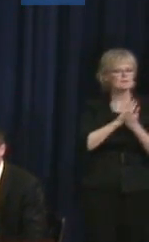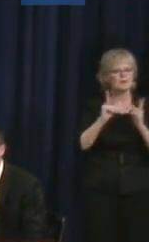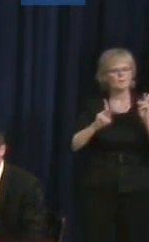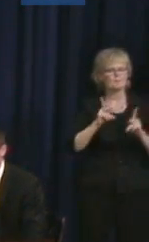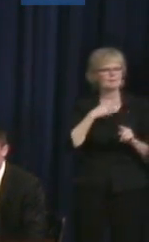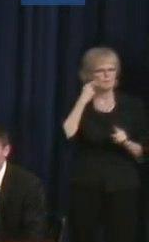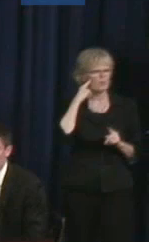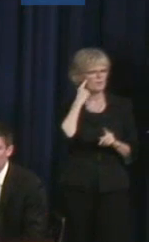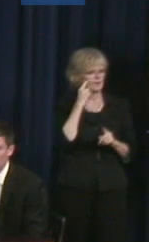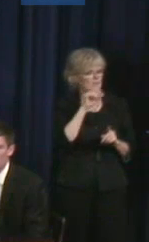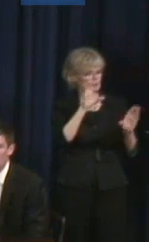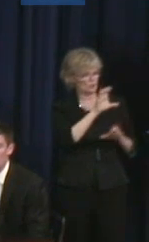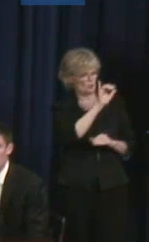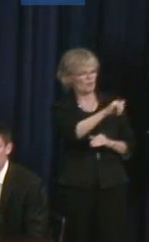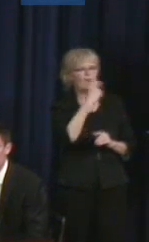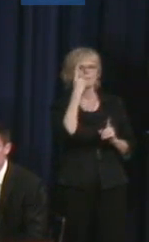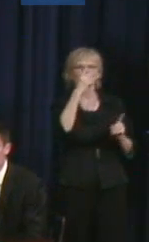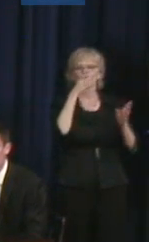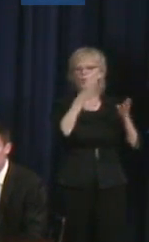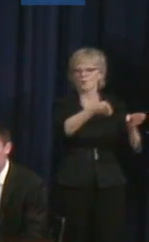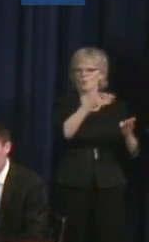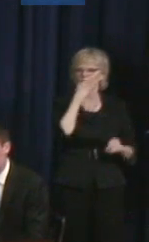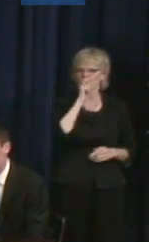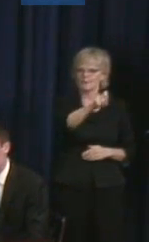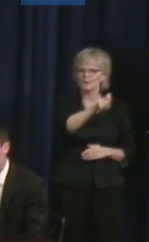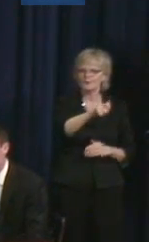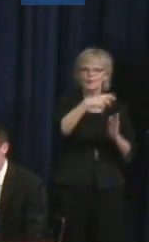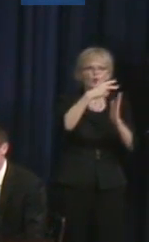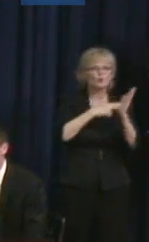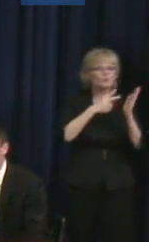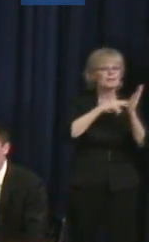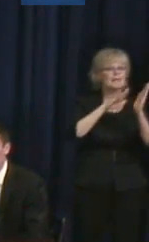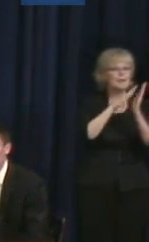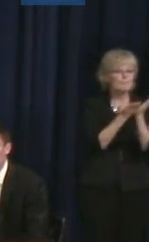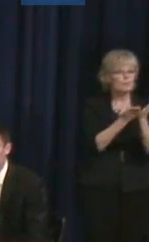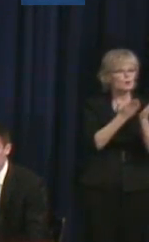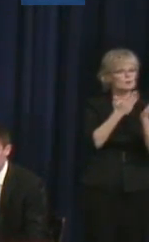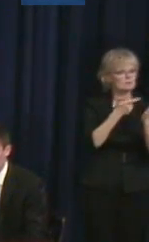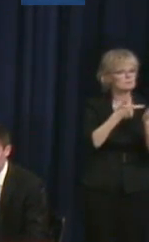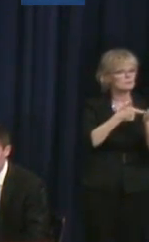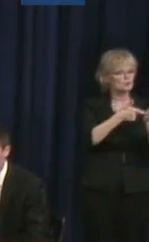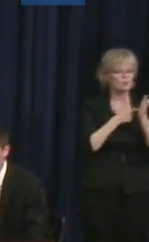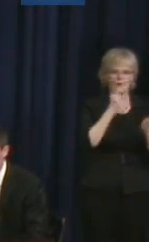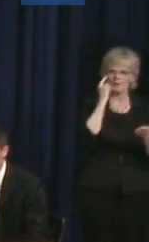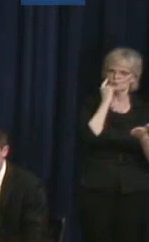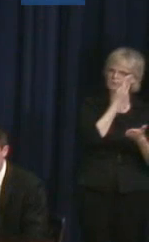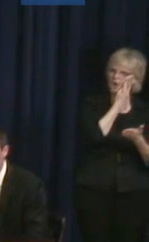So, reading with a book with your eyes is kind of the traditional way, and people like to stick to tradition.